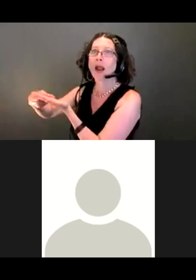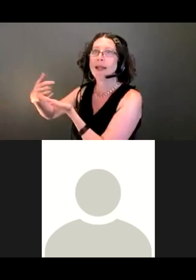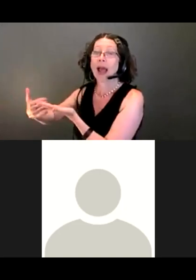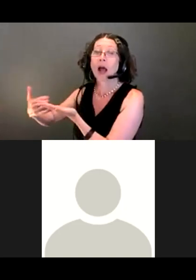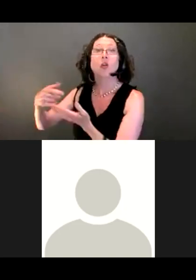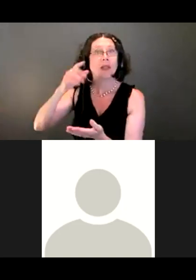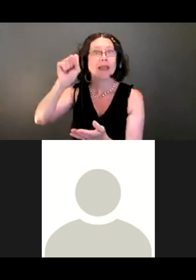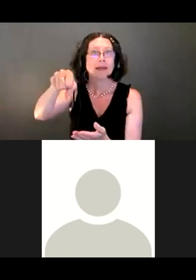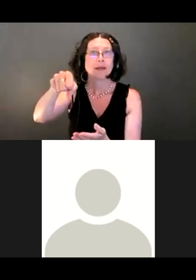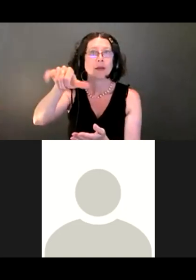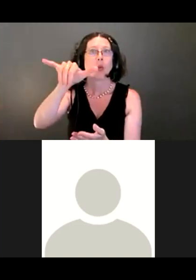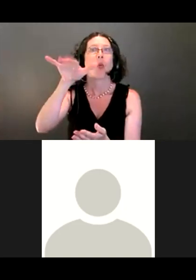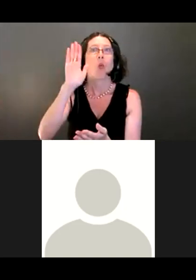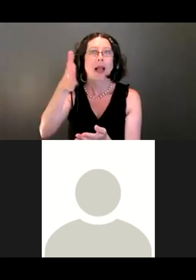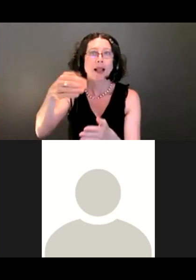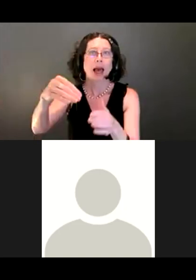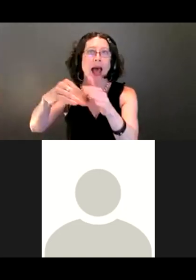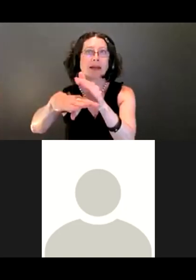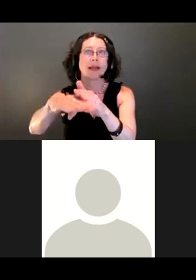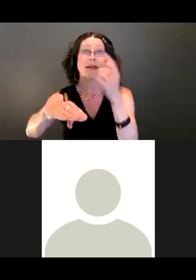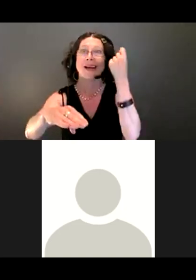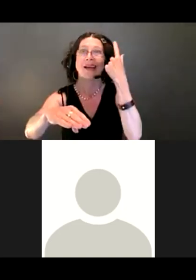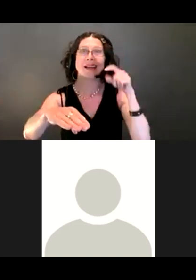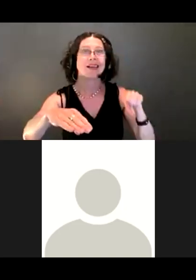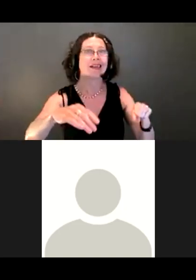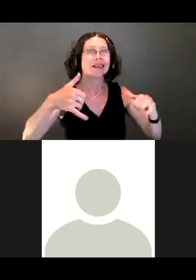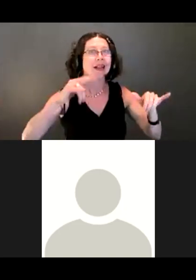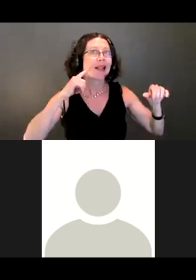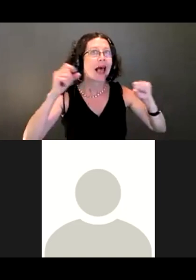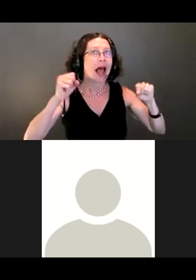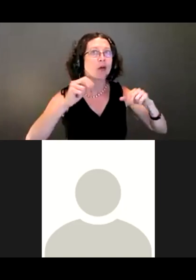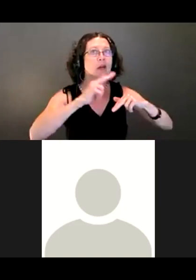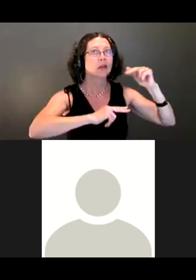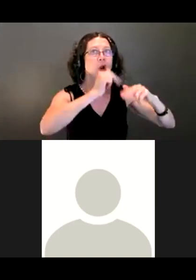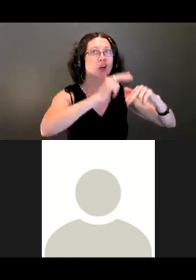It won't be quiet going past our construction, but you will definitely have access going through that area.